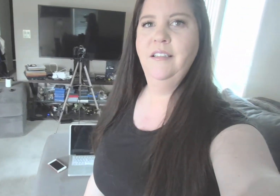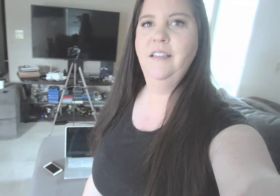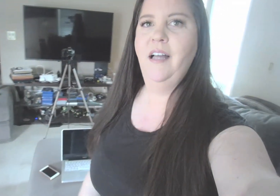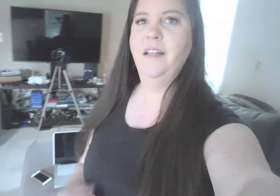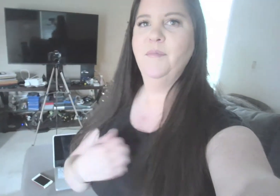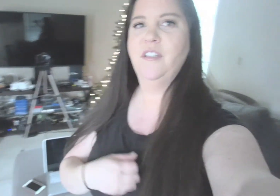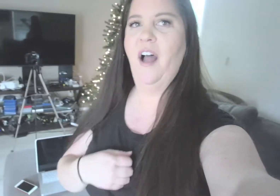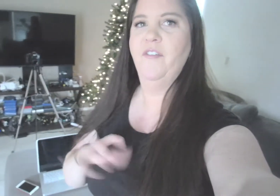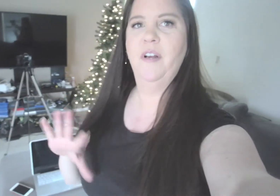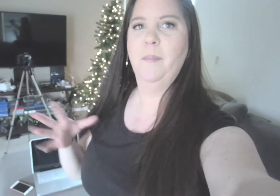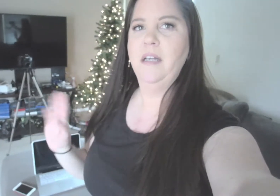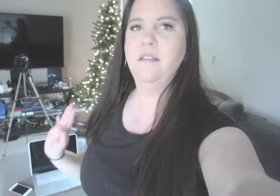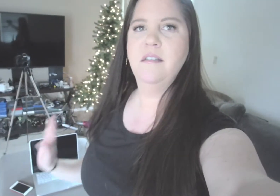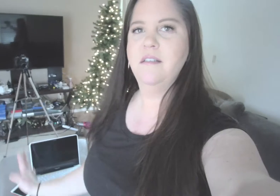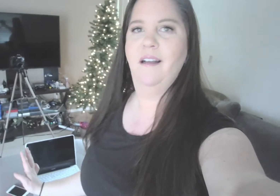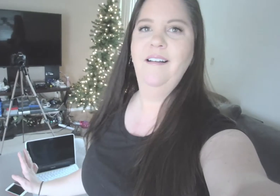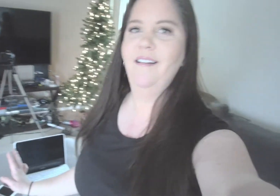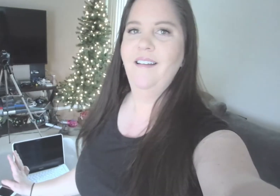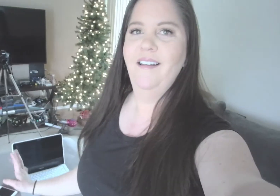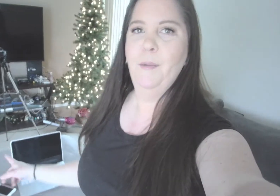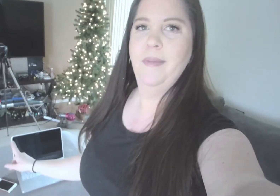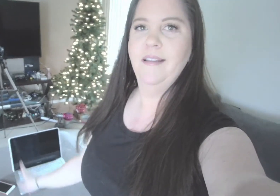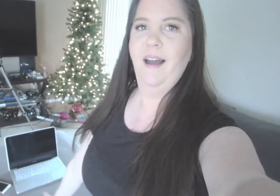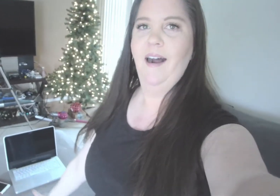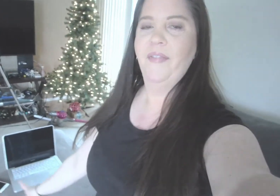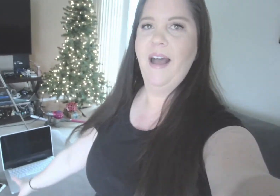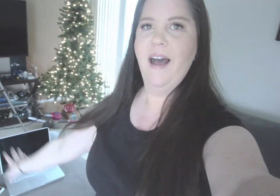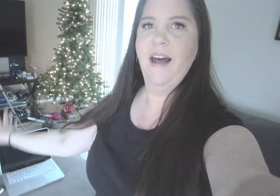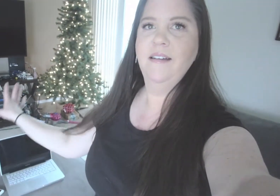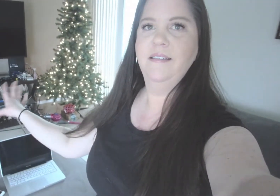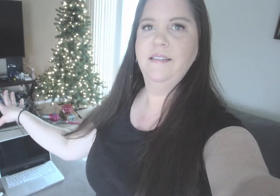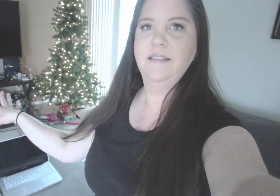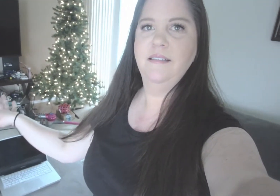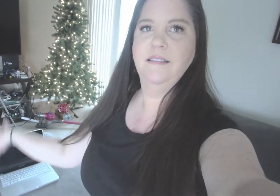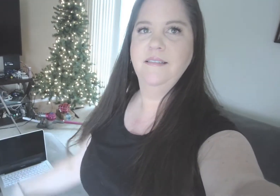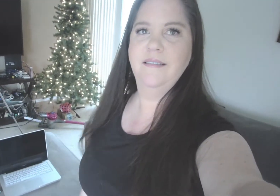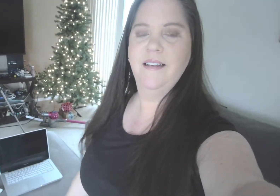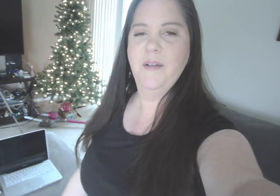I'm sorry, for the mess But yea I have that and this